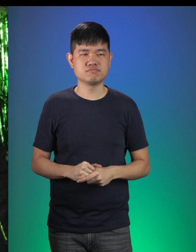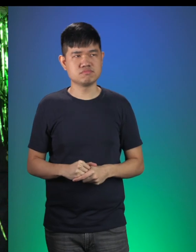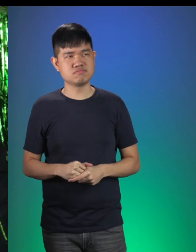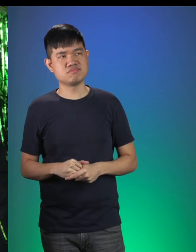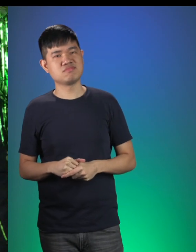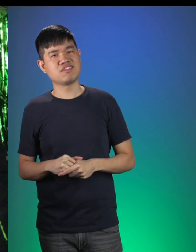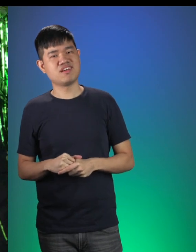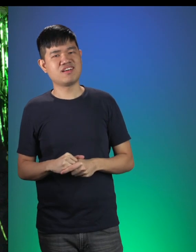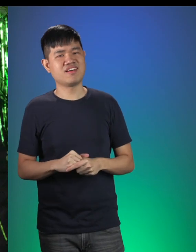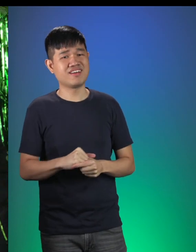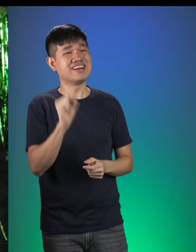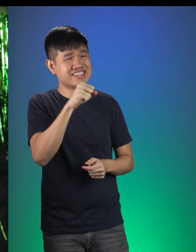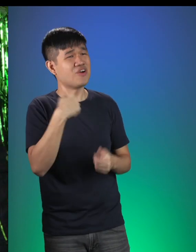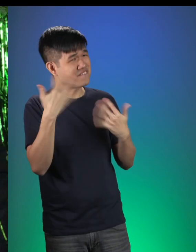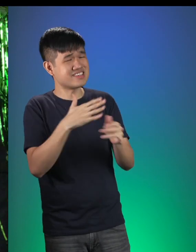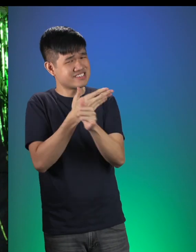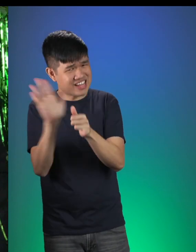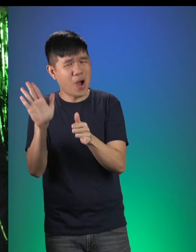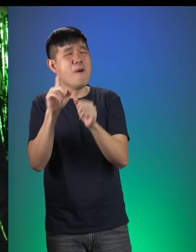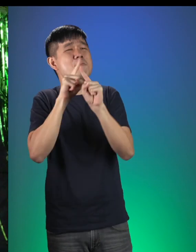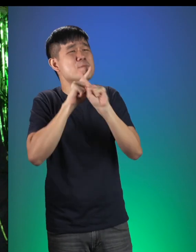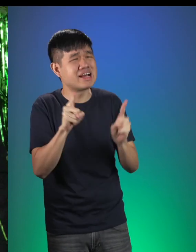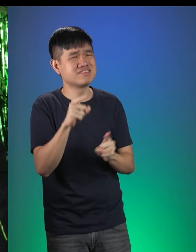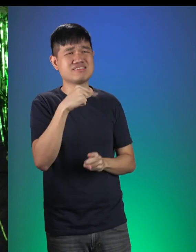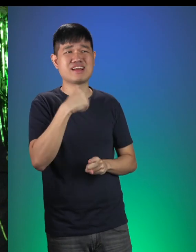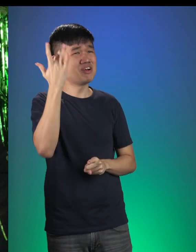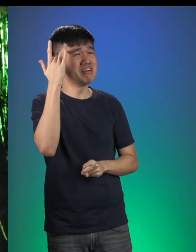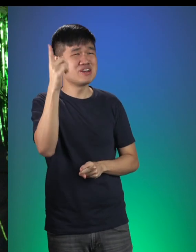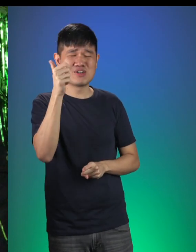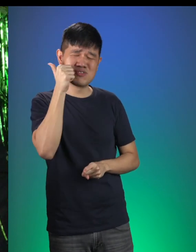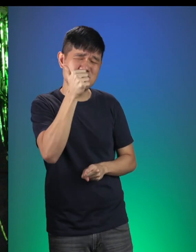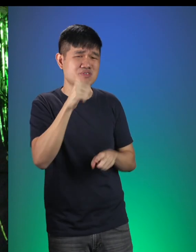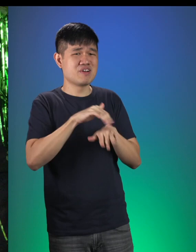Middle Gruff: We did, but then we didn’t realise that he was a good swimmer!